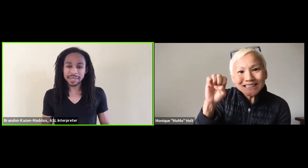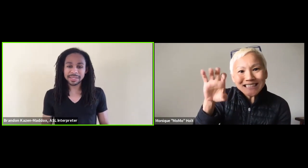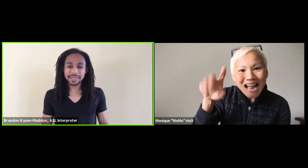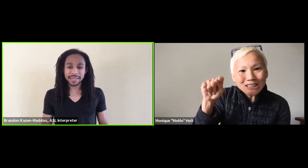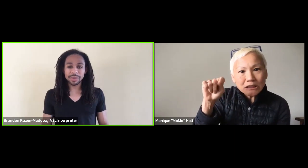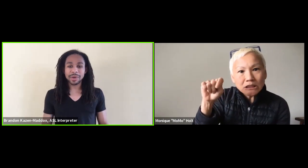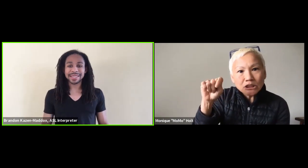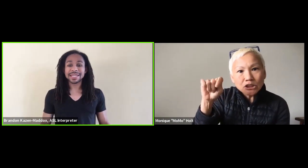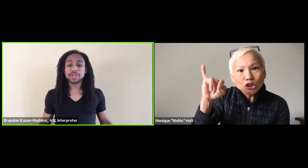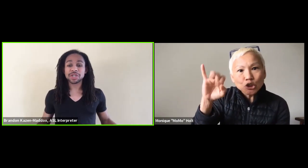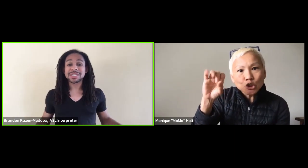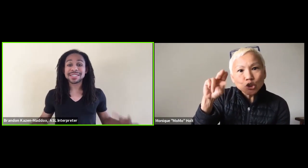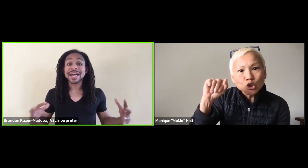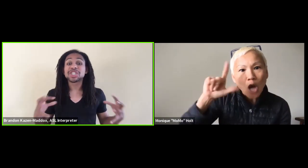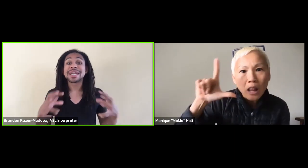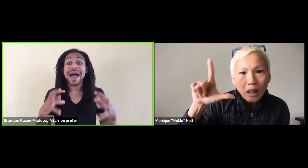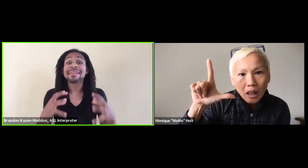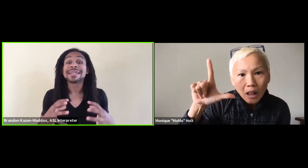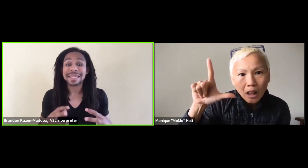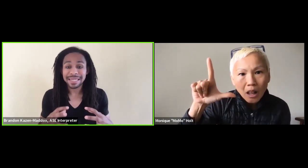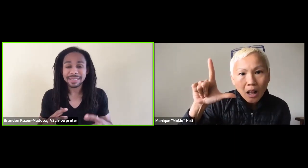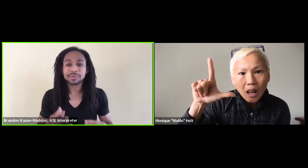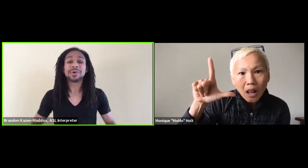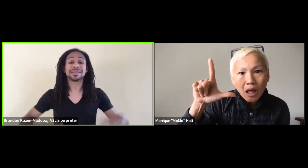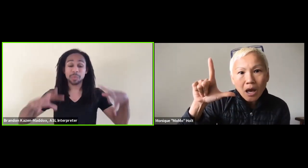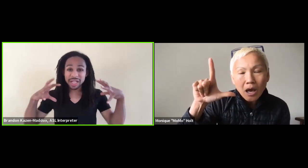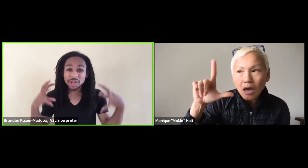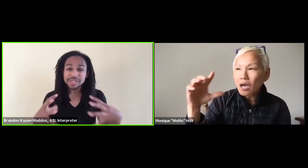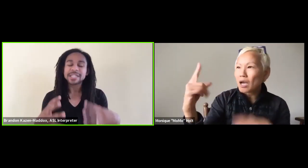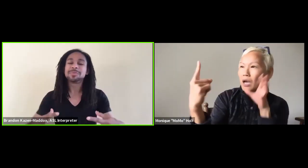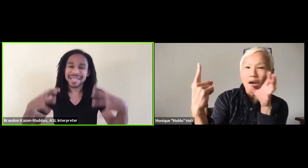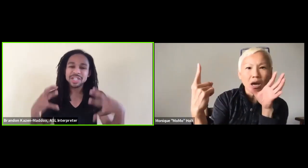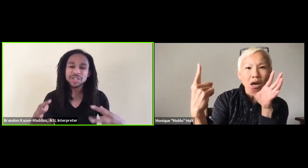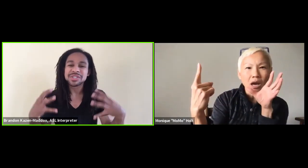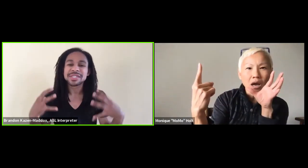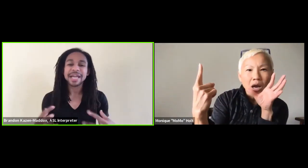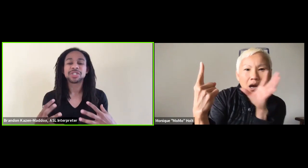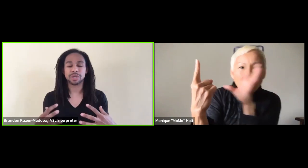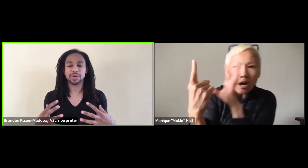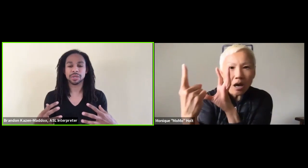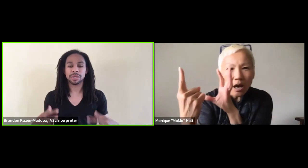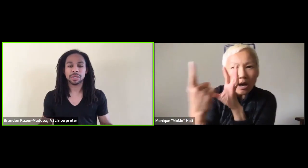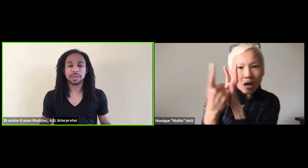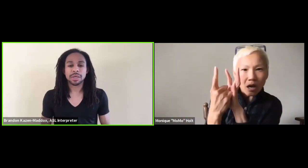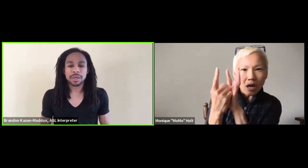No, I wanna see what intersectionality, what it looks like to be intersectional,